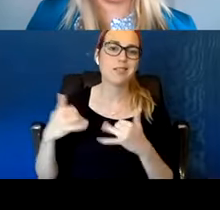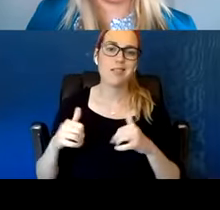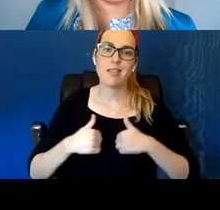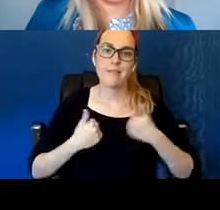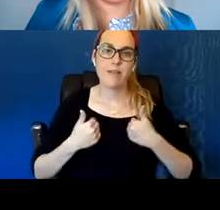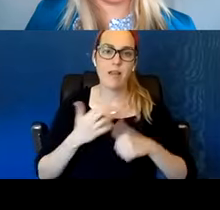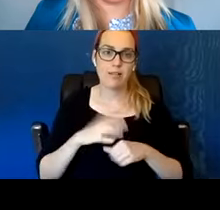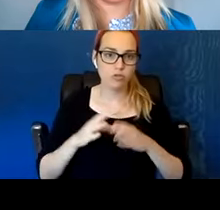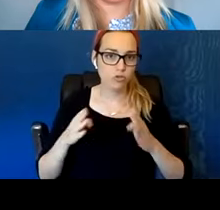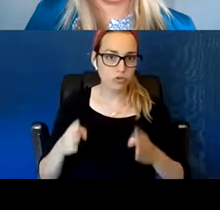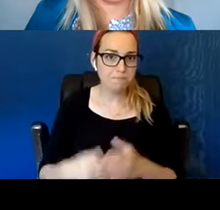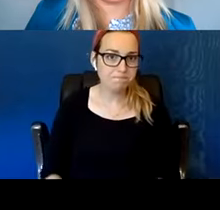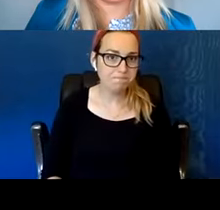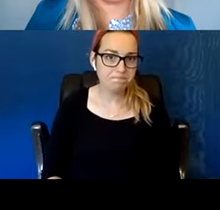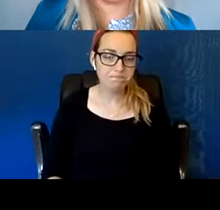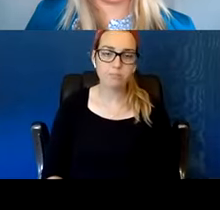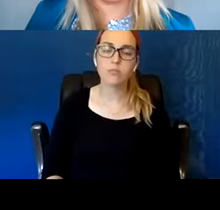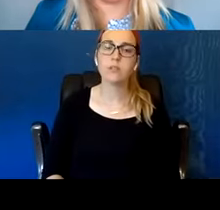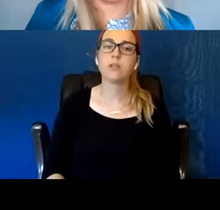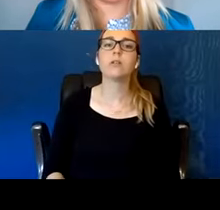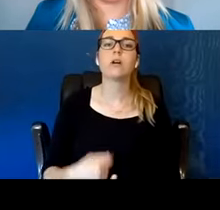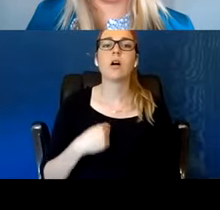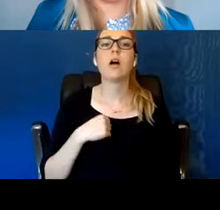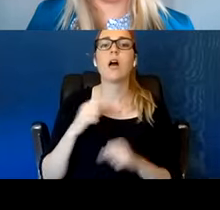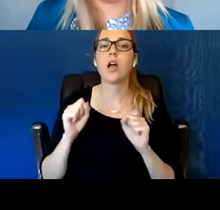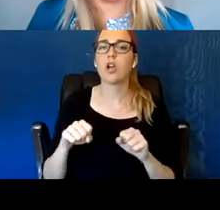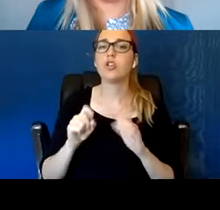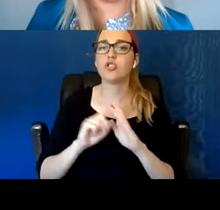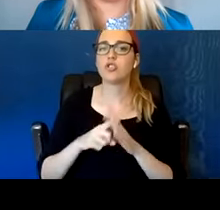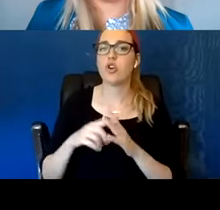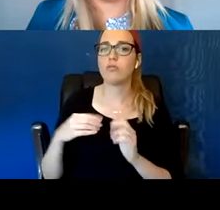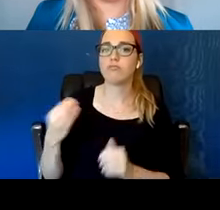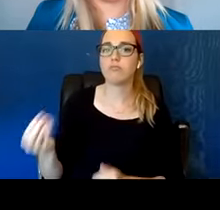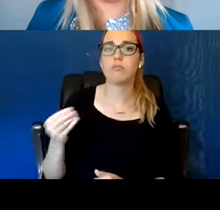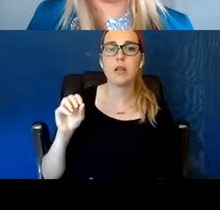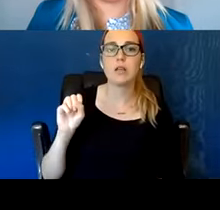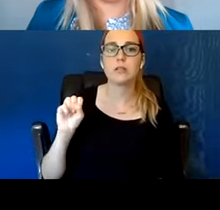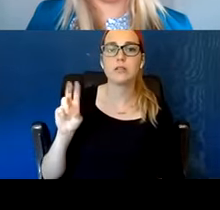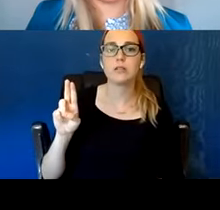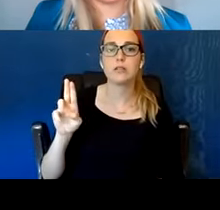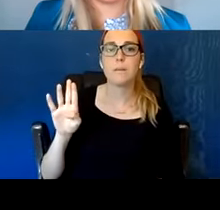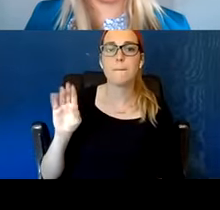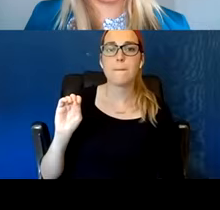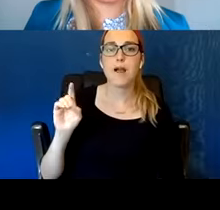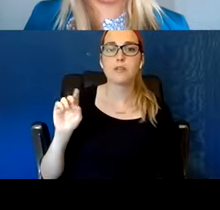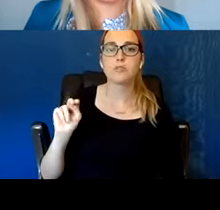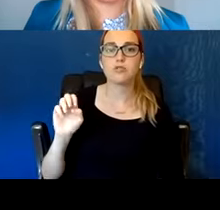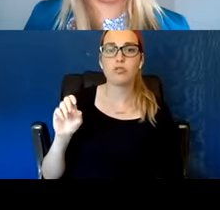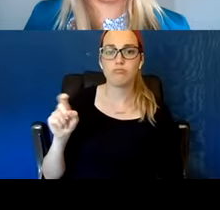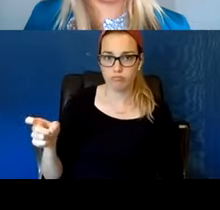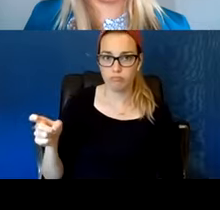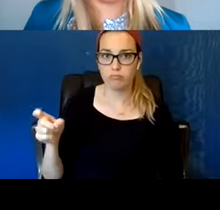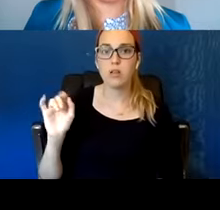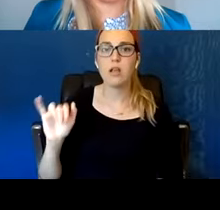And so I was able to start him on buprenorphine, which is a treatment for opioid use disorder.